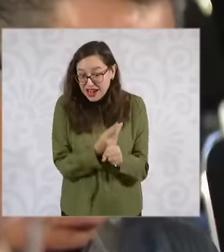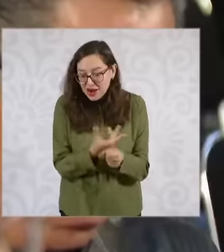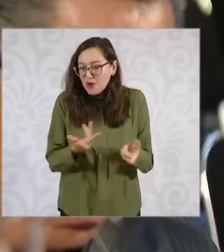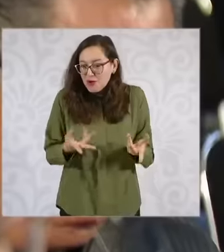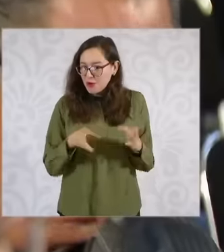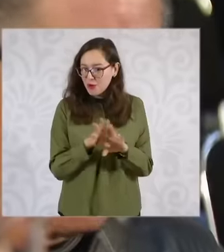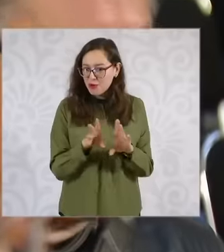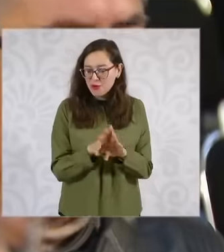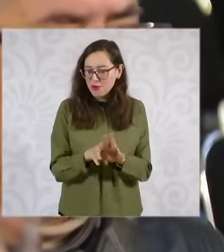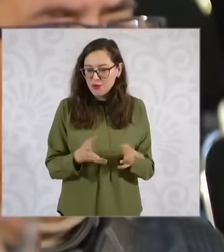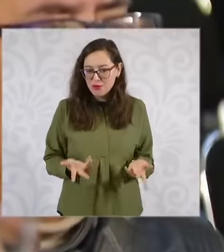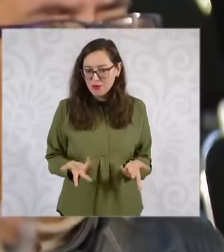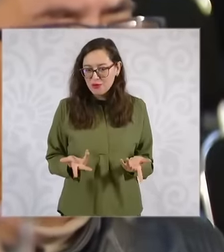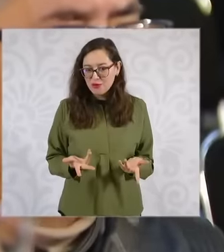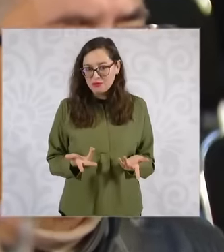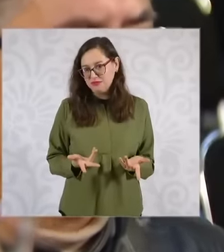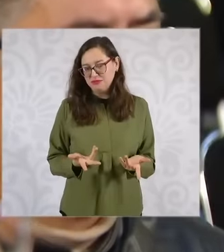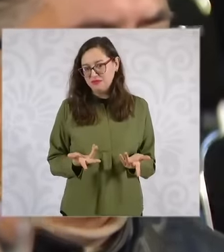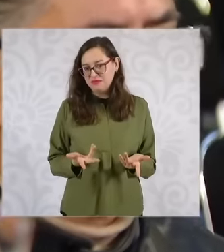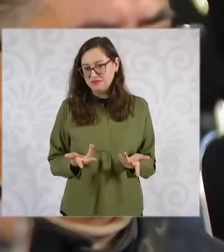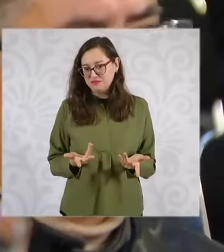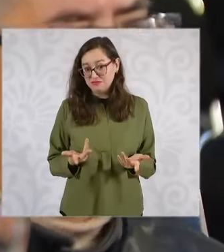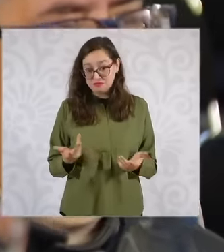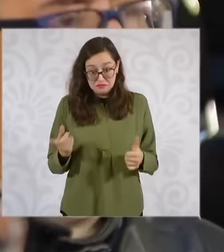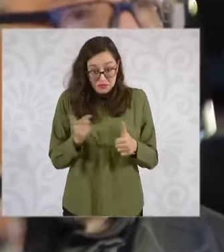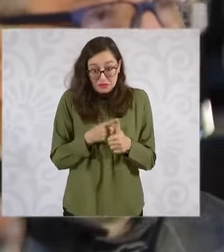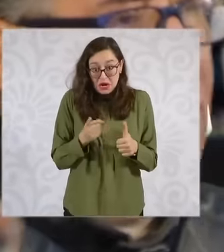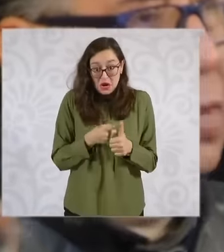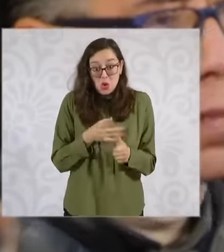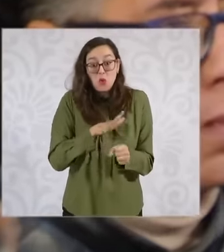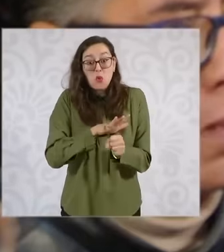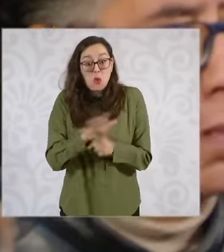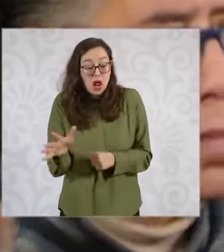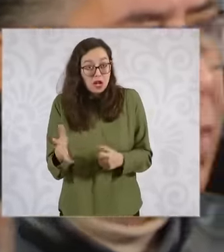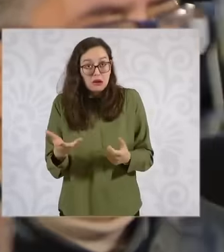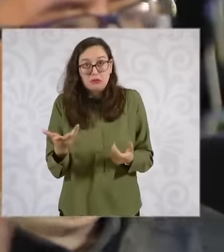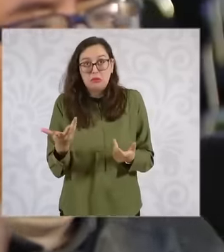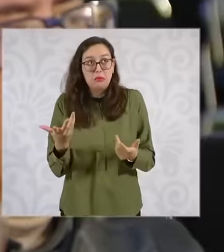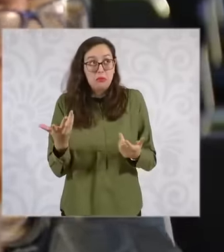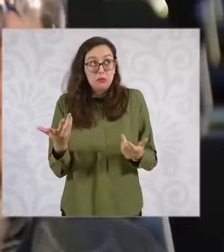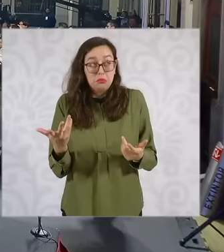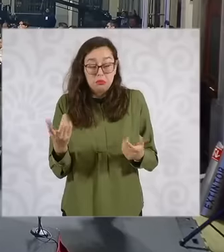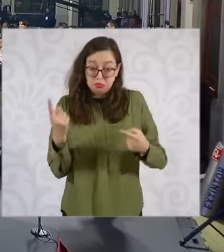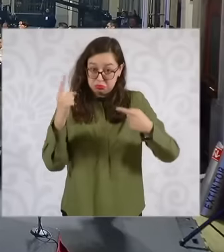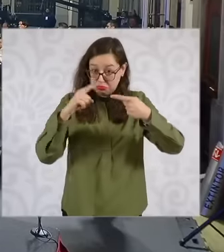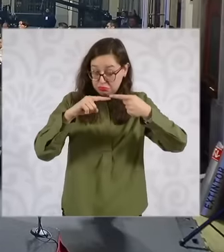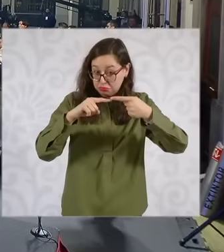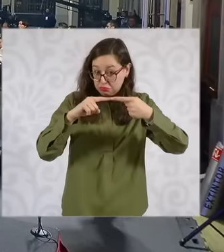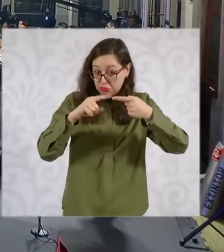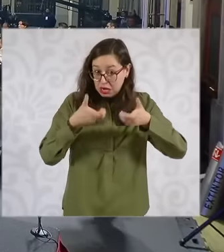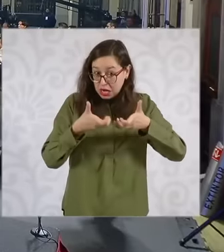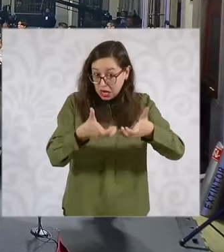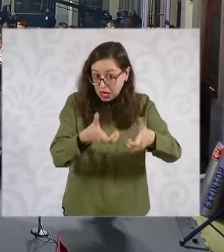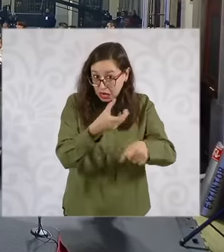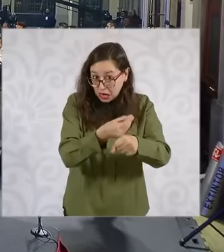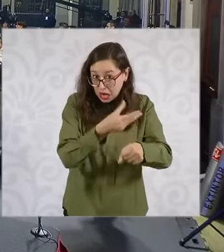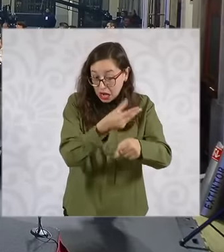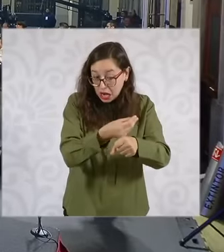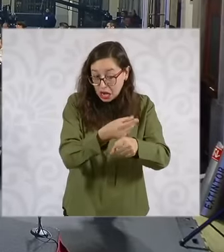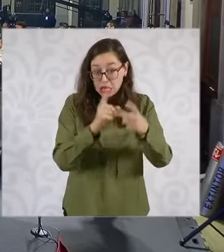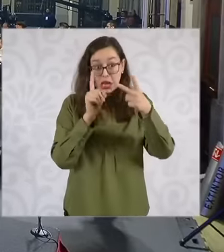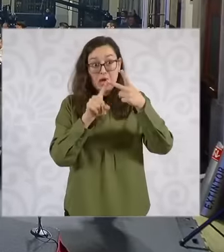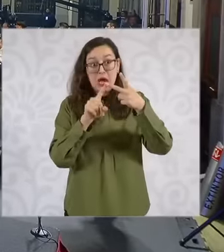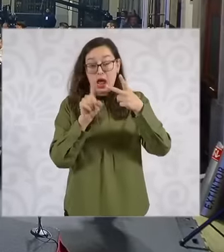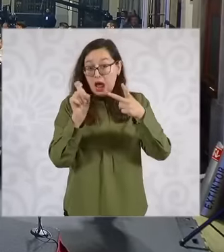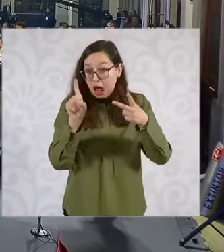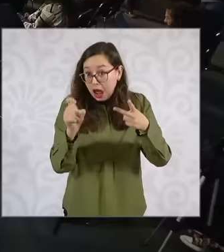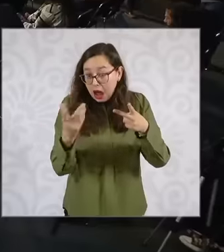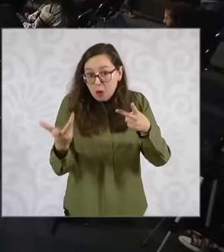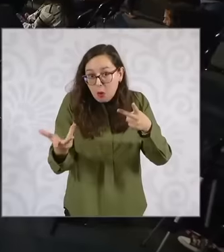strict terms And what is going to be done first, eh, improve uh the roads the water supply this is